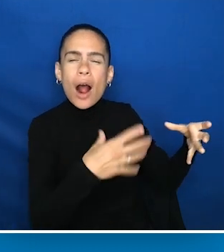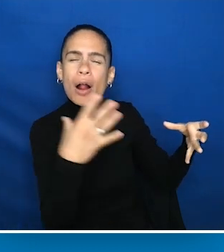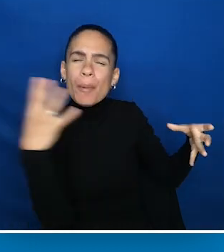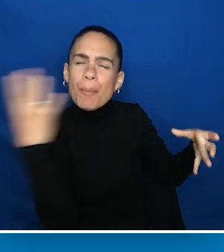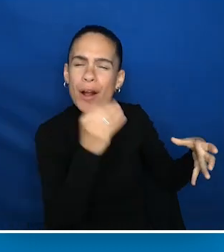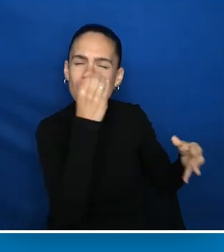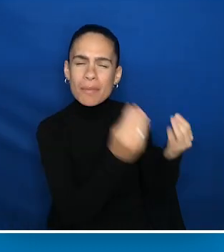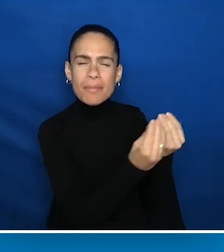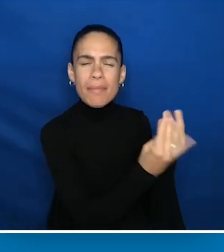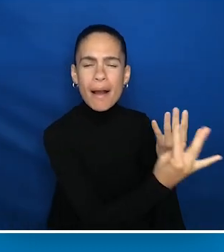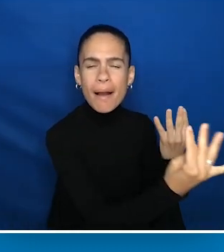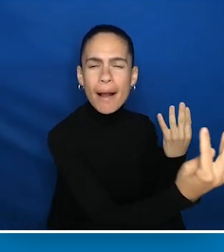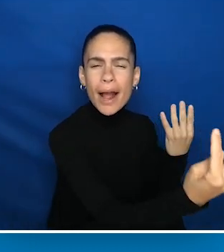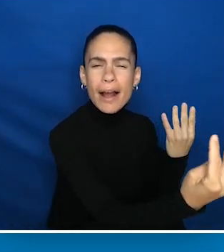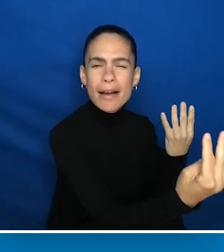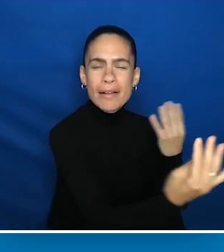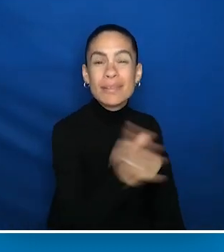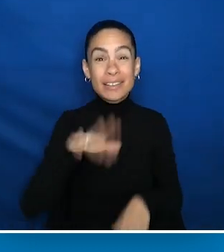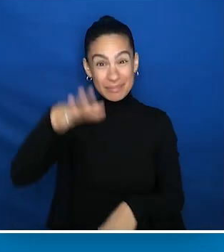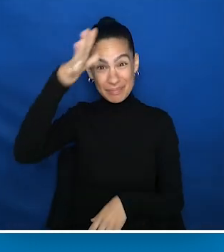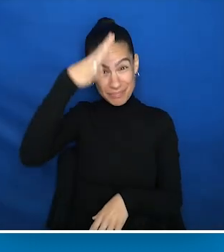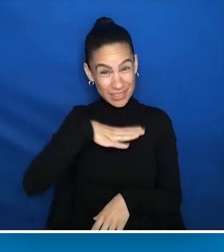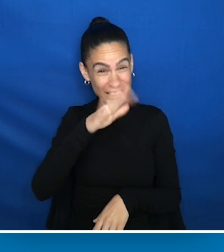And the man said, "Every day you water those flowers.